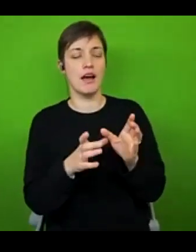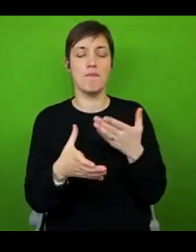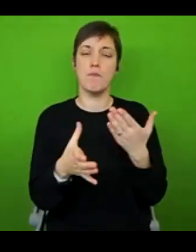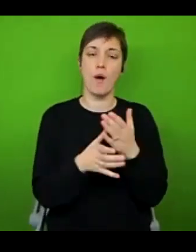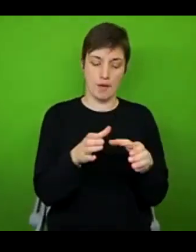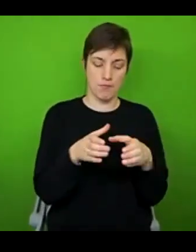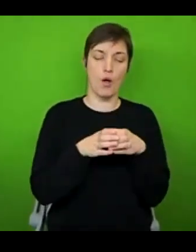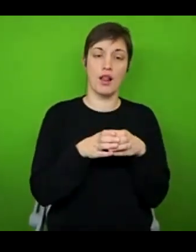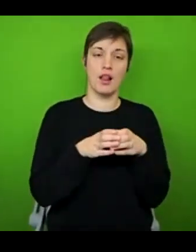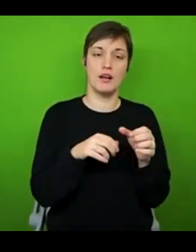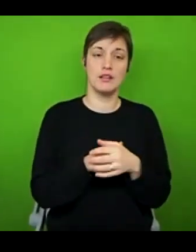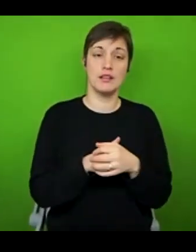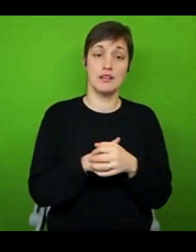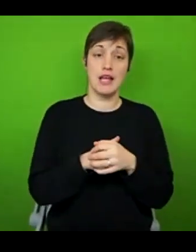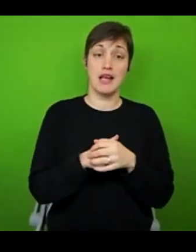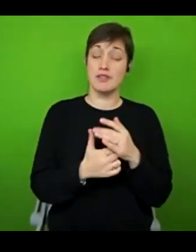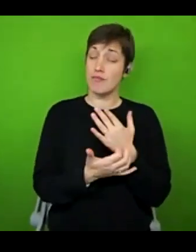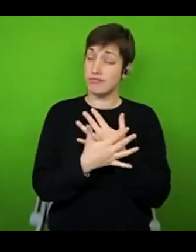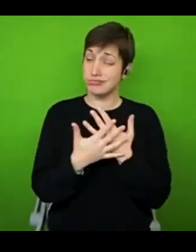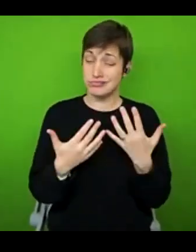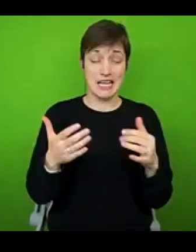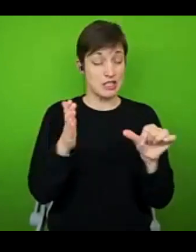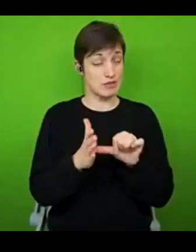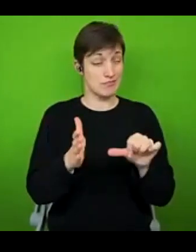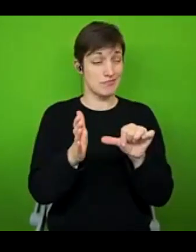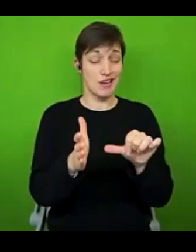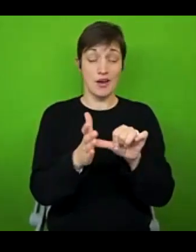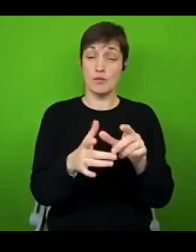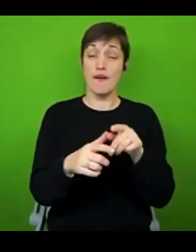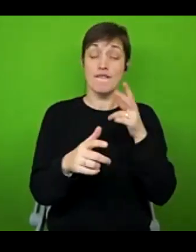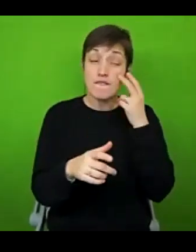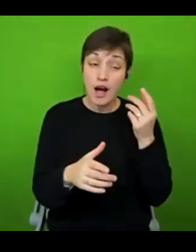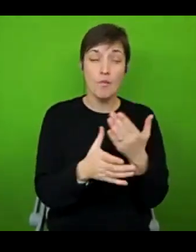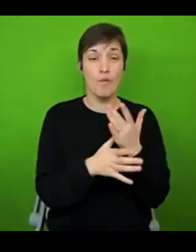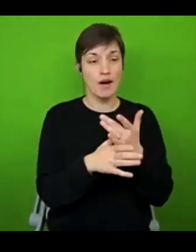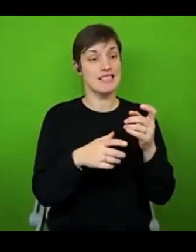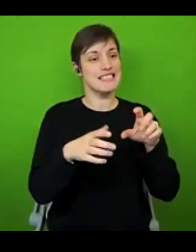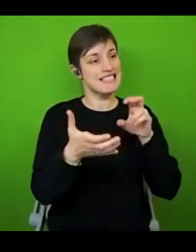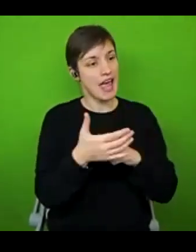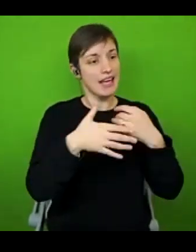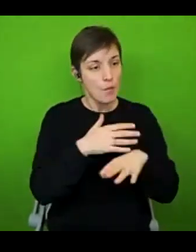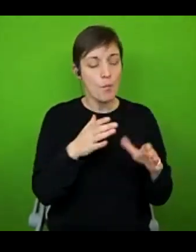people with chronic illnesses face in finding and staying in work. And we found through our participants that knowing when